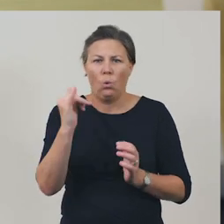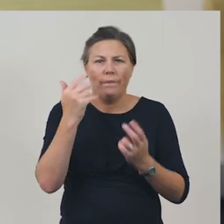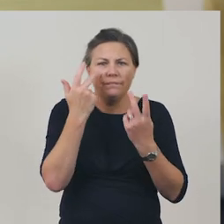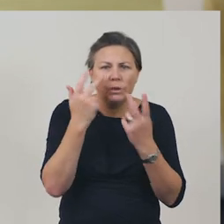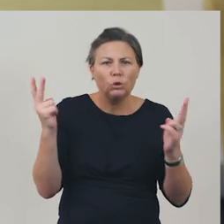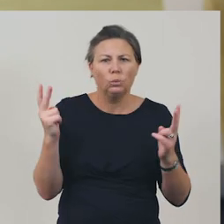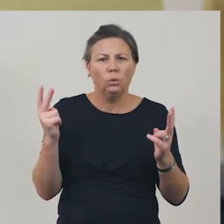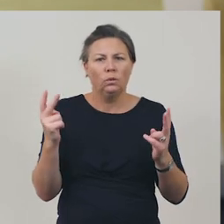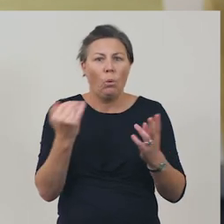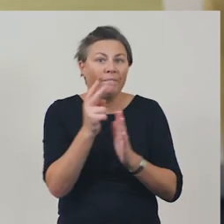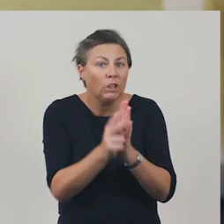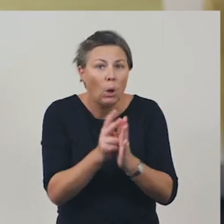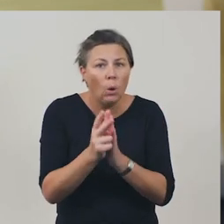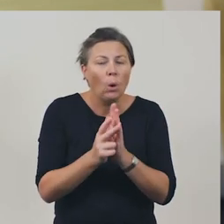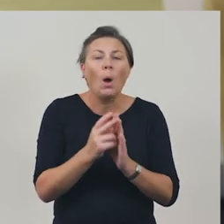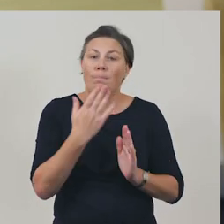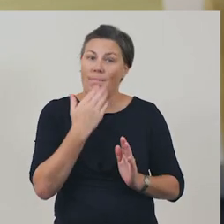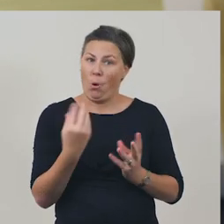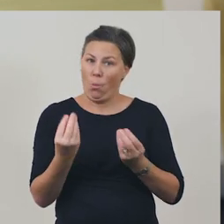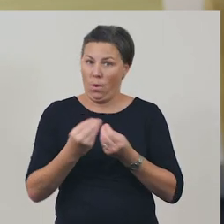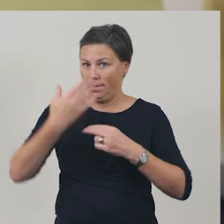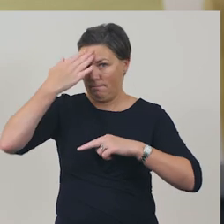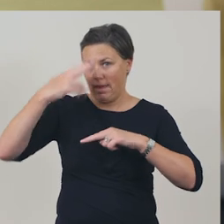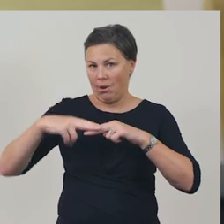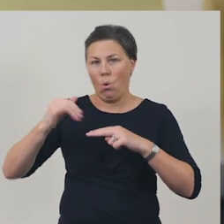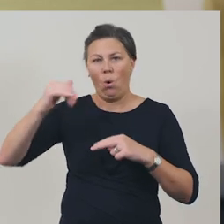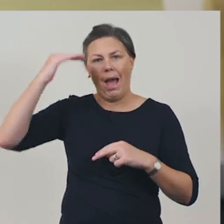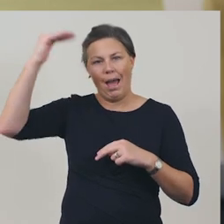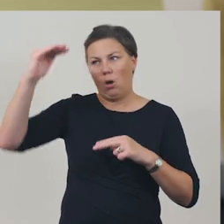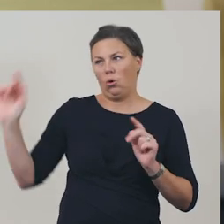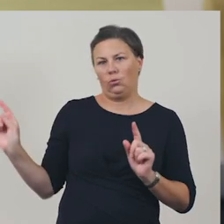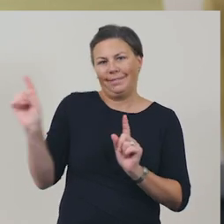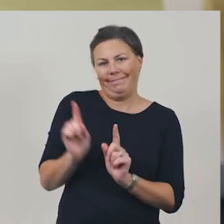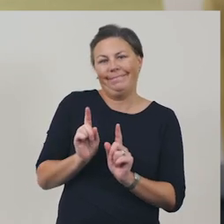Make sure you have a parent or adult with you, when you access the internet.